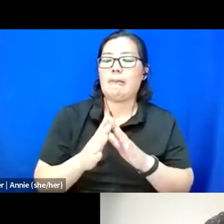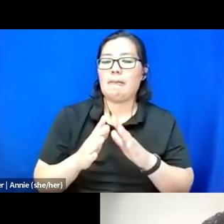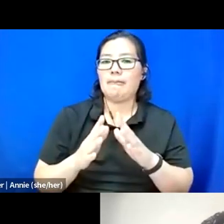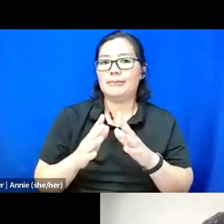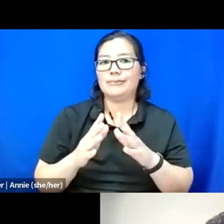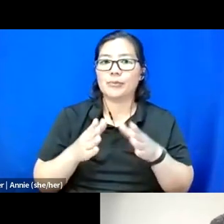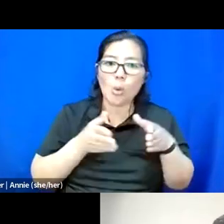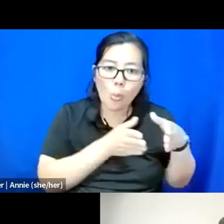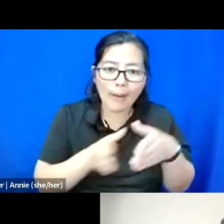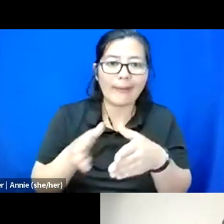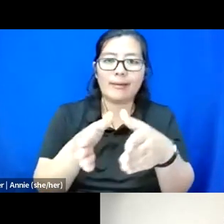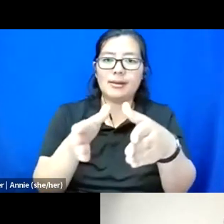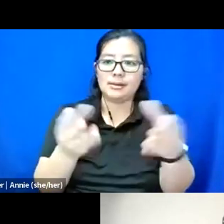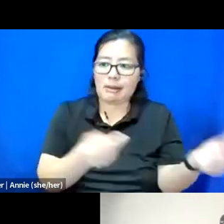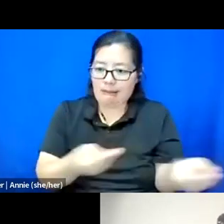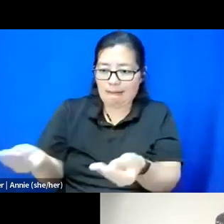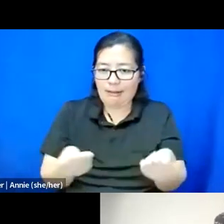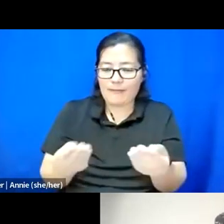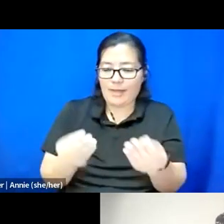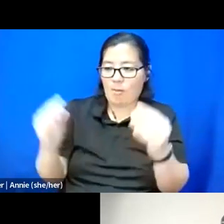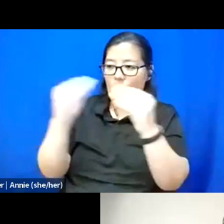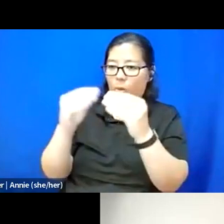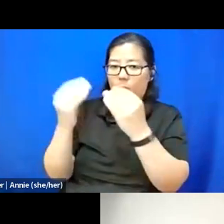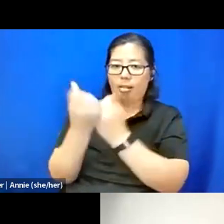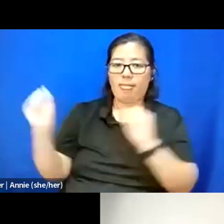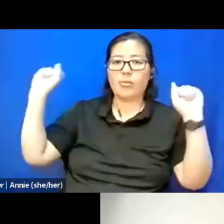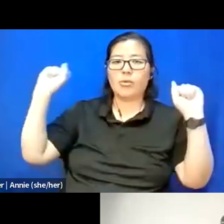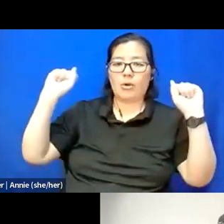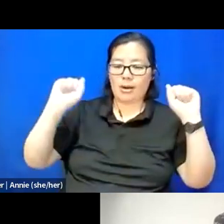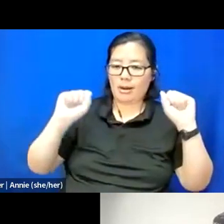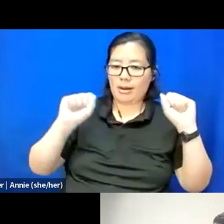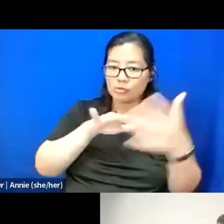conduits of this more liberatory scholar activism, like, as you're pointing